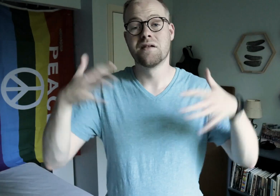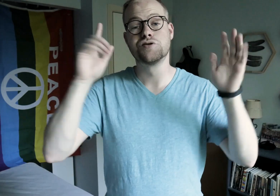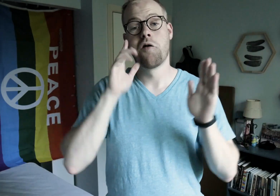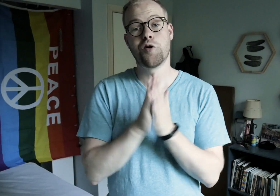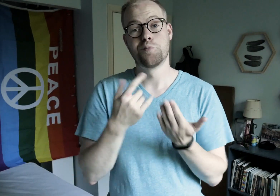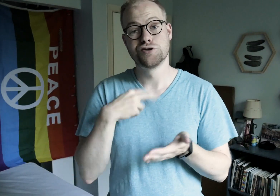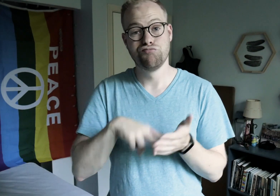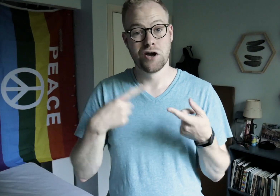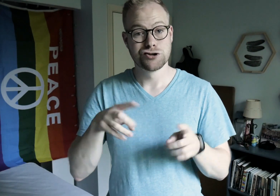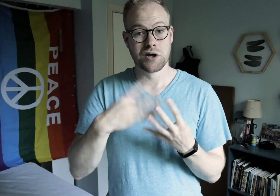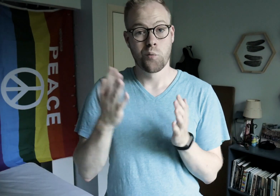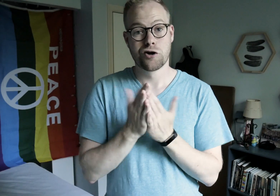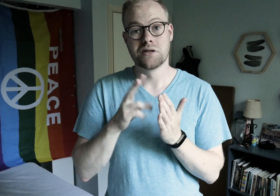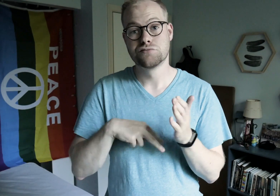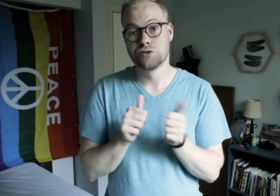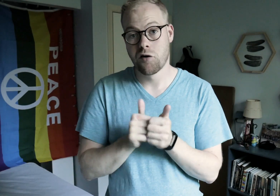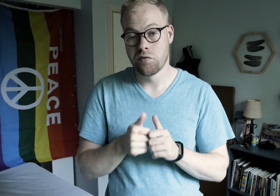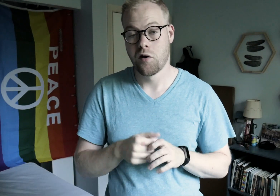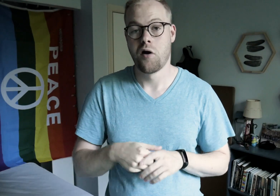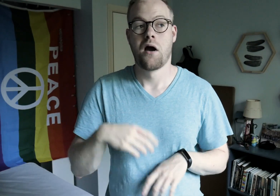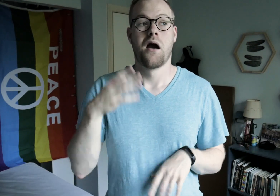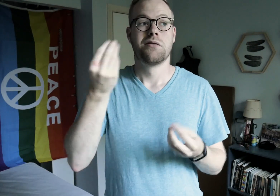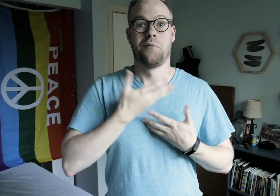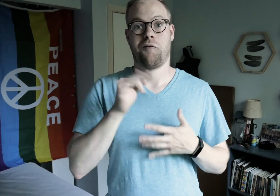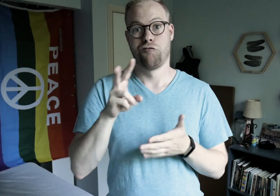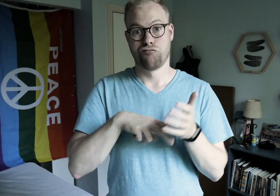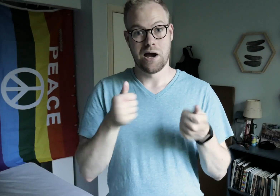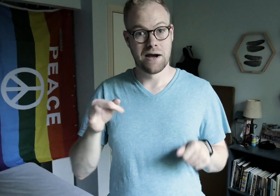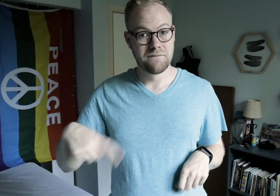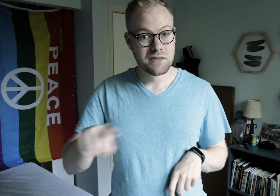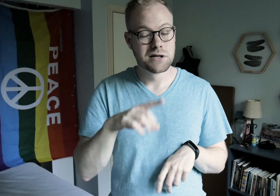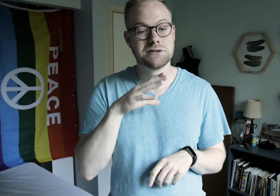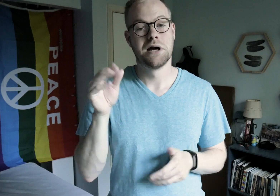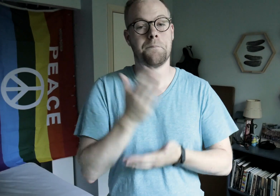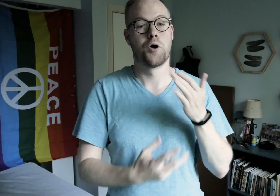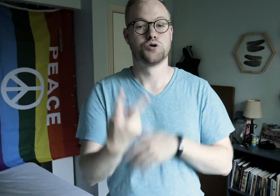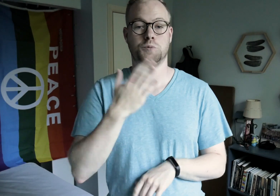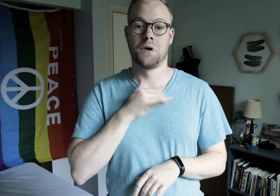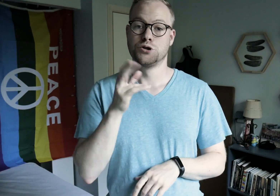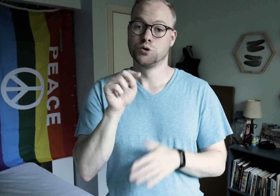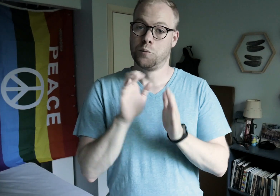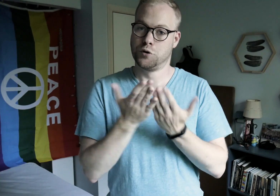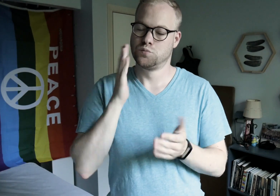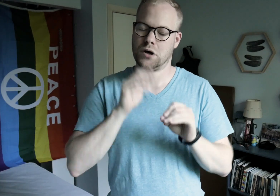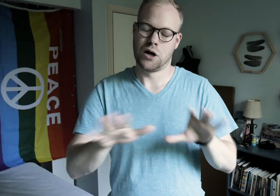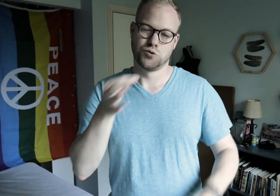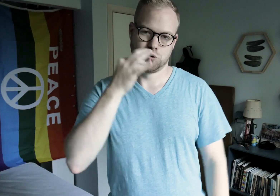That’s all for the books I read during the Queer Lit Readathon! Let me know if you’ve read any of these books, and part two of my June books will be out soon!